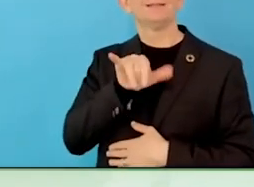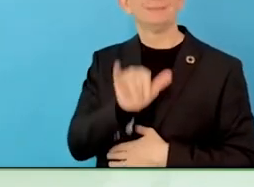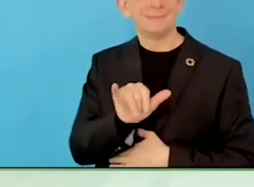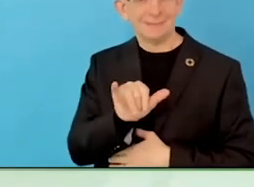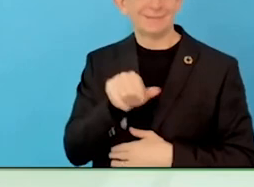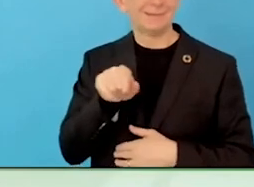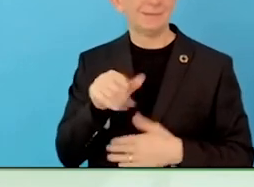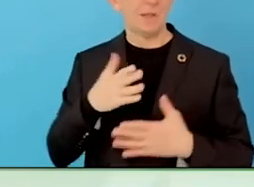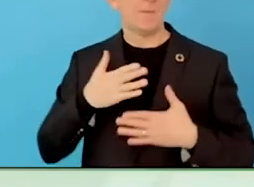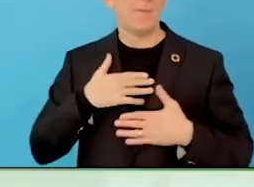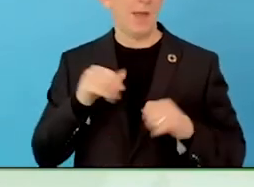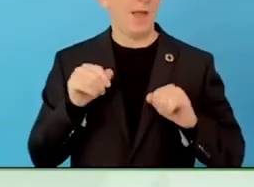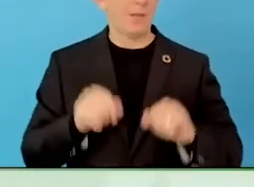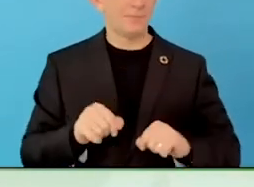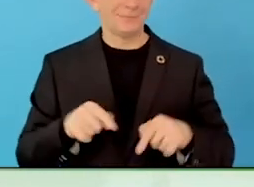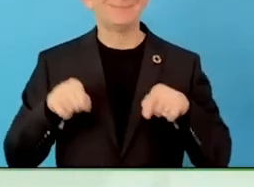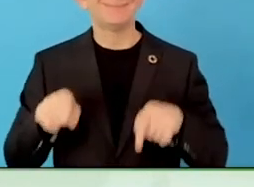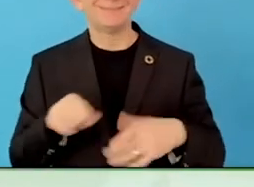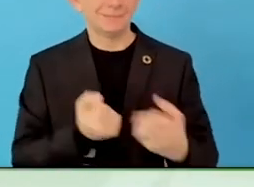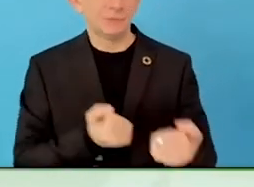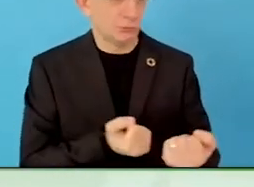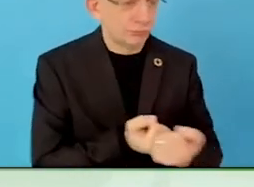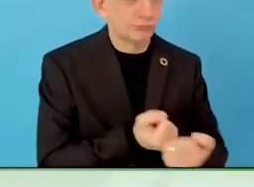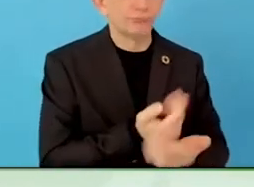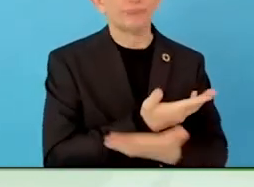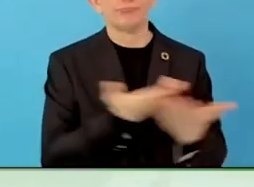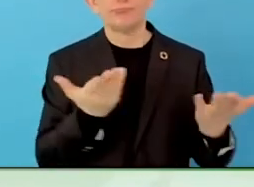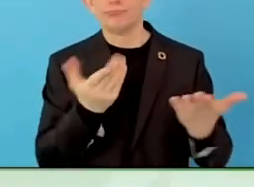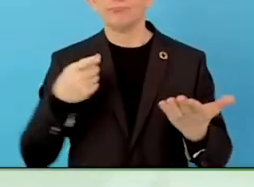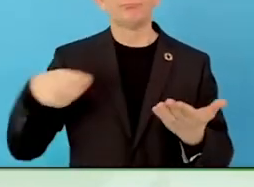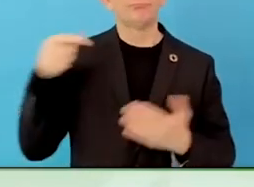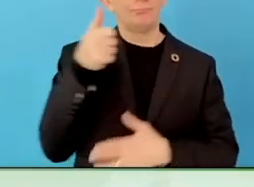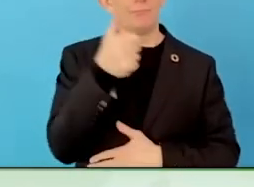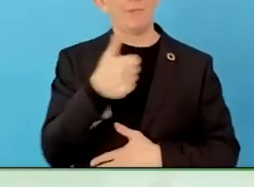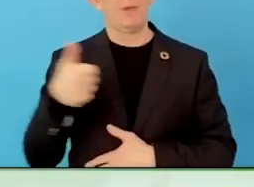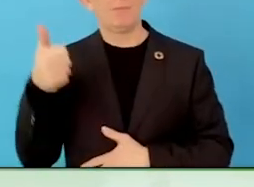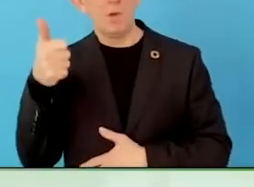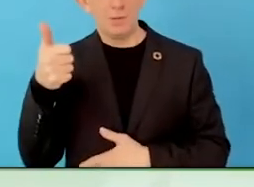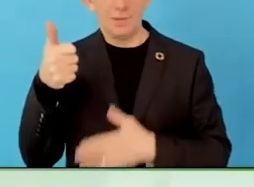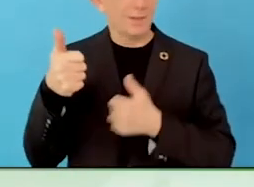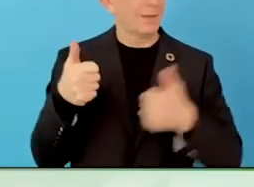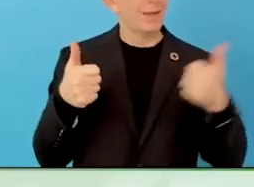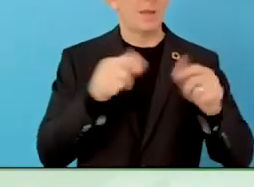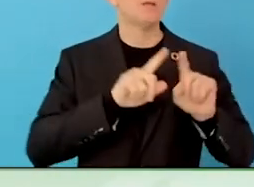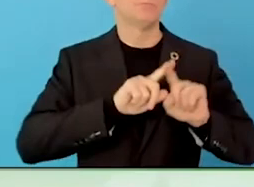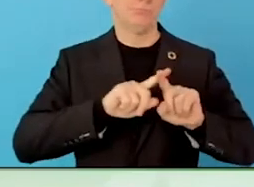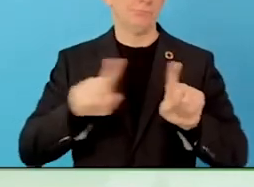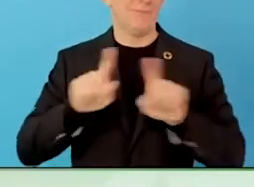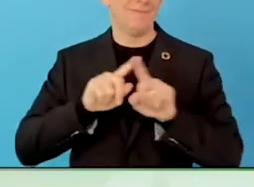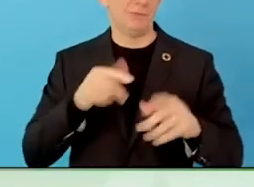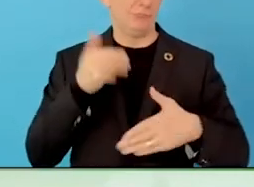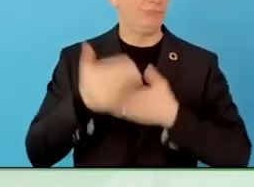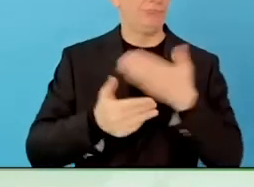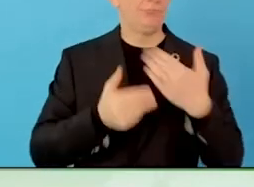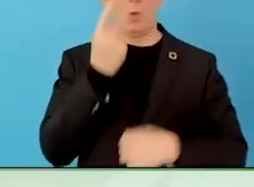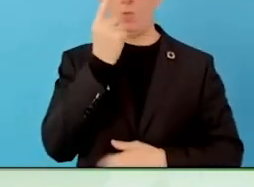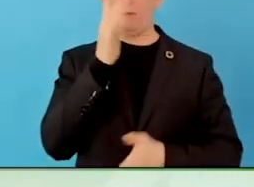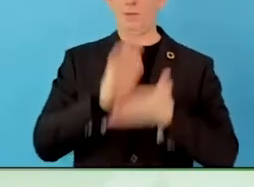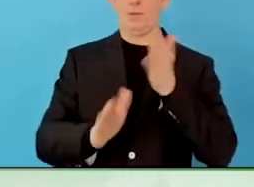I was managing director of an online job board when I got a phone call from a client.